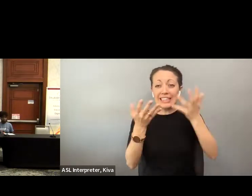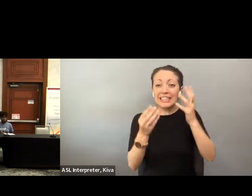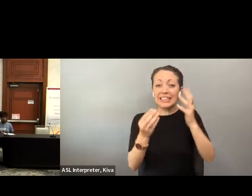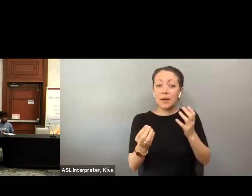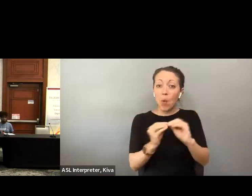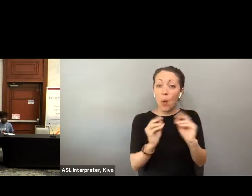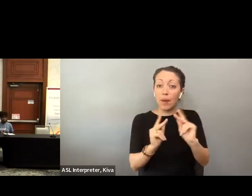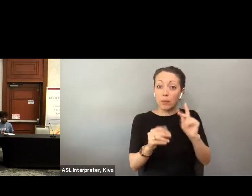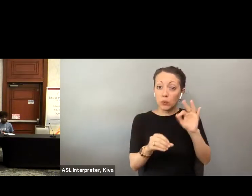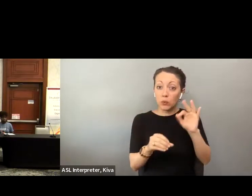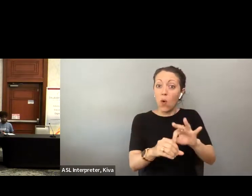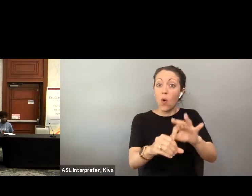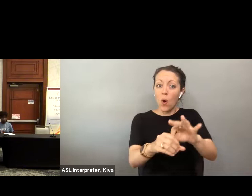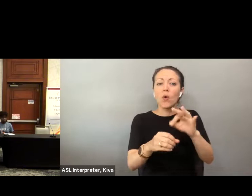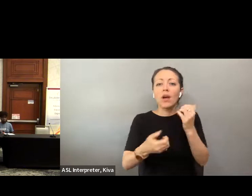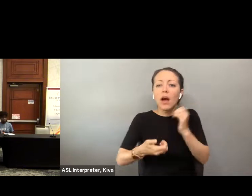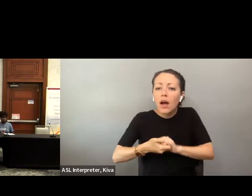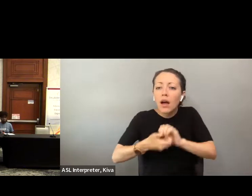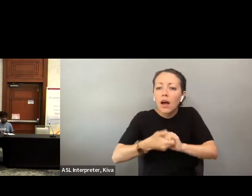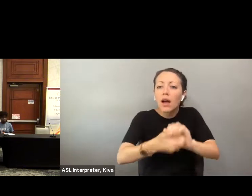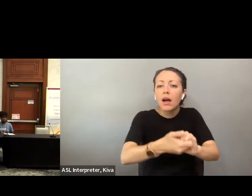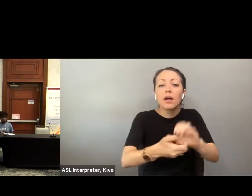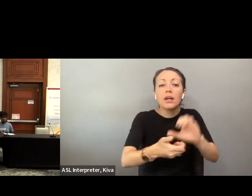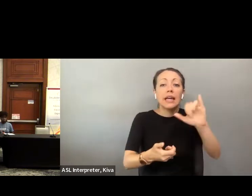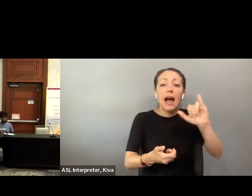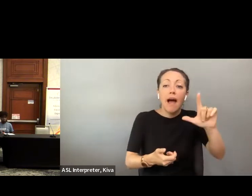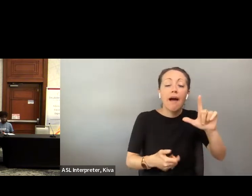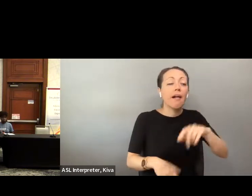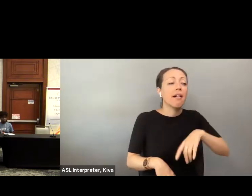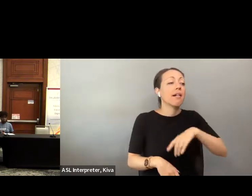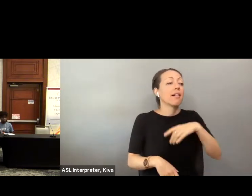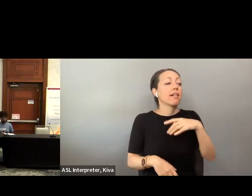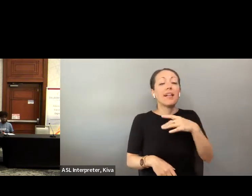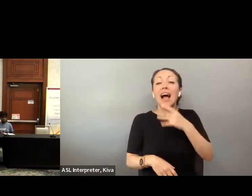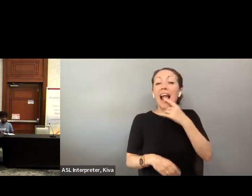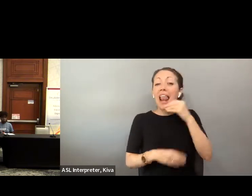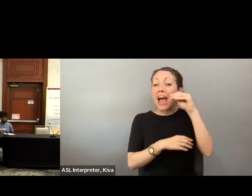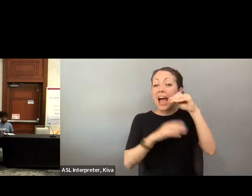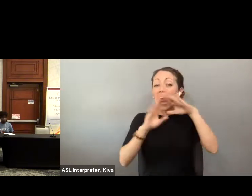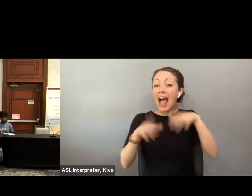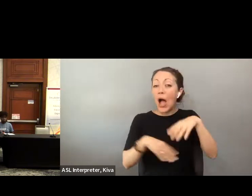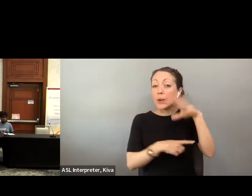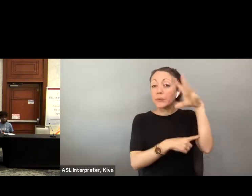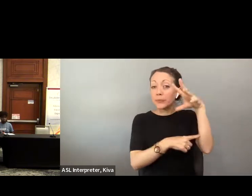what we can utilize and what benefits us so much what these connections with organizations such as to, but what we can utilize, and what benefits us so much is these connections with organizations, such as disability, rights, Florida, such as the centers for independent, living such as in leon county. disability rights of Florida and such as the Center for